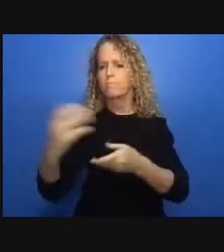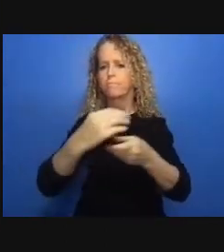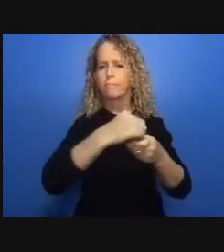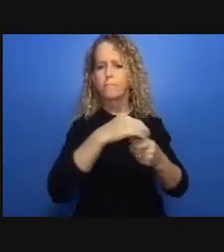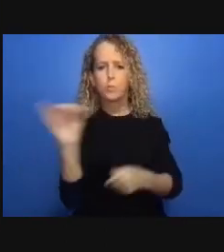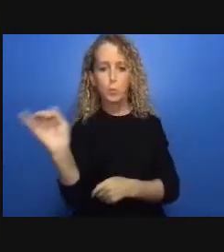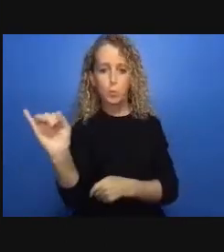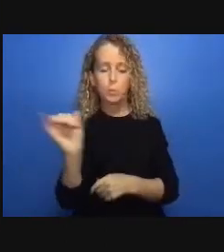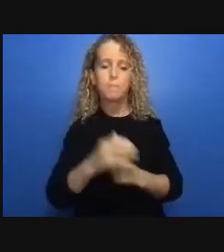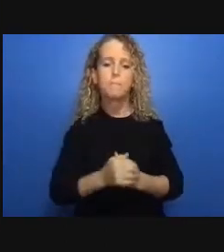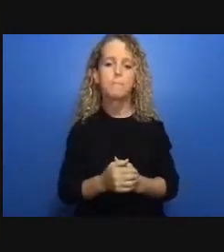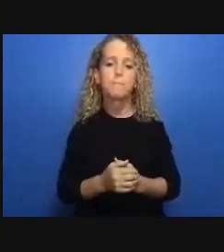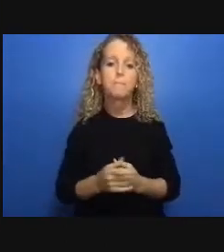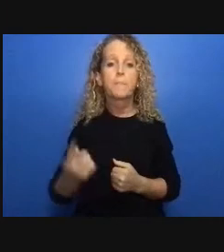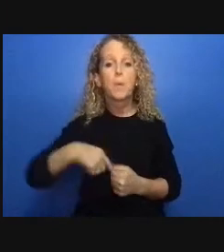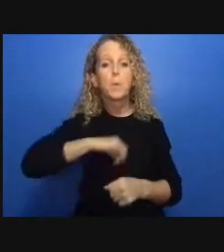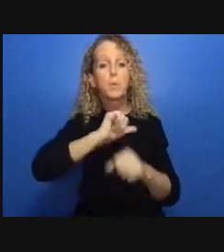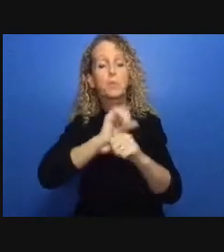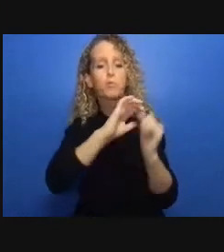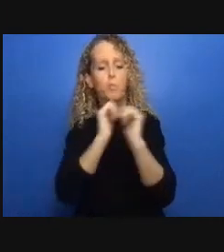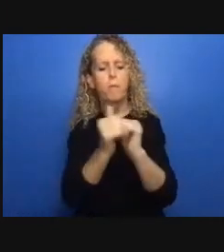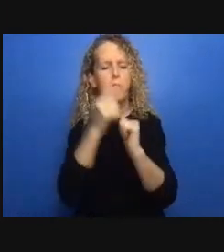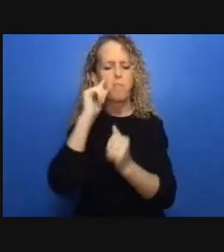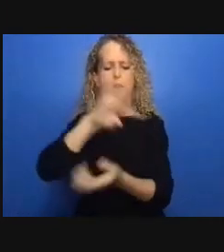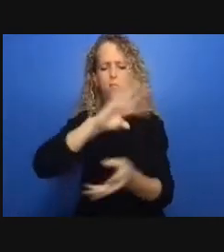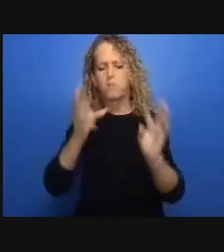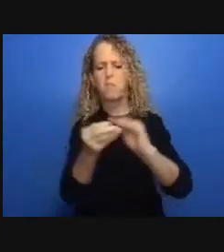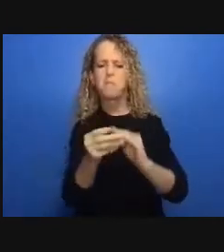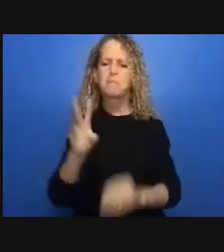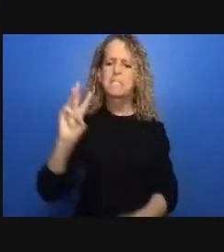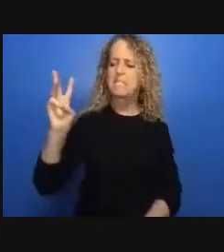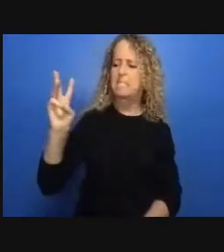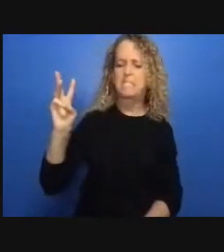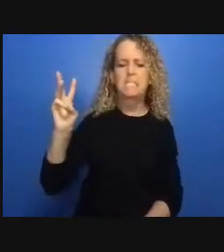indigenous organizations were not able to decide how to distribute the finding that they did yet